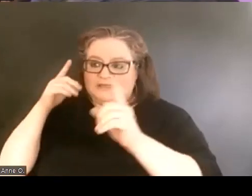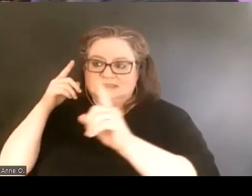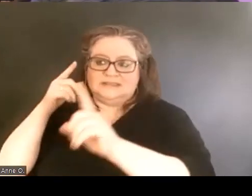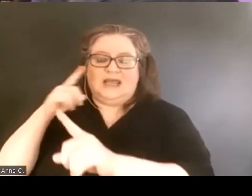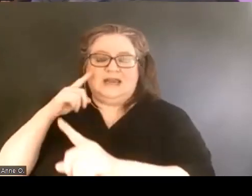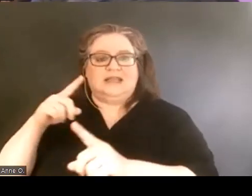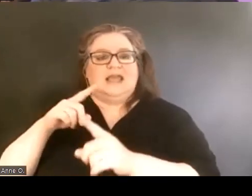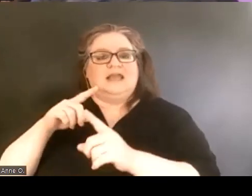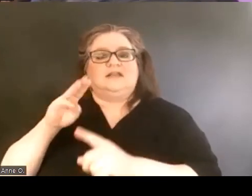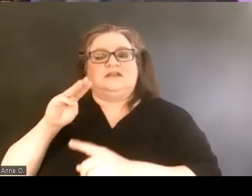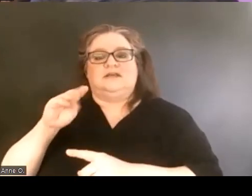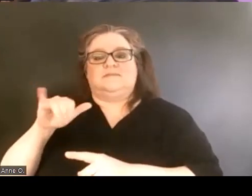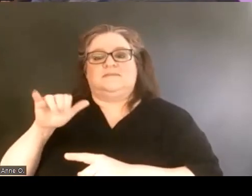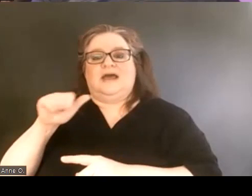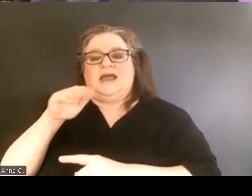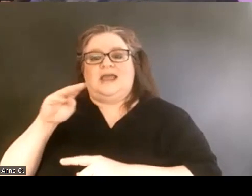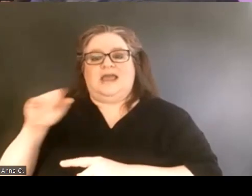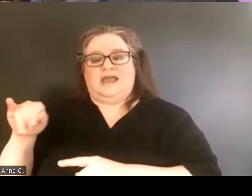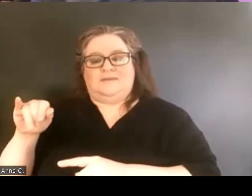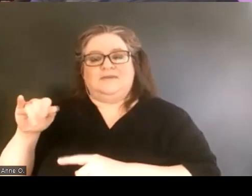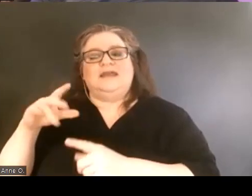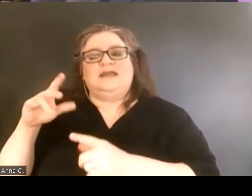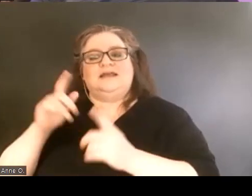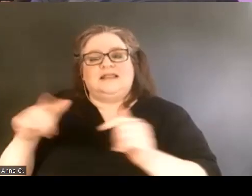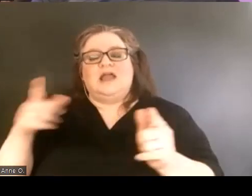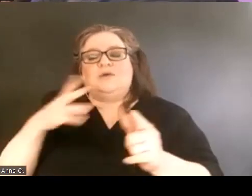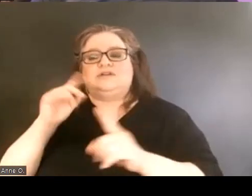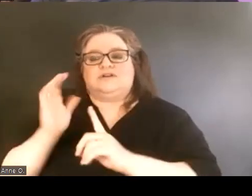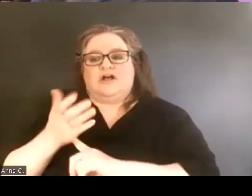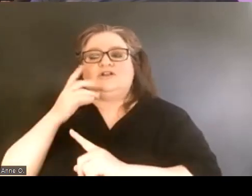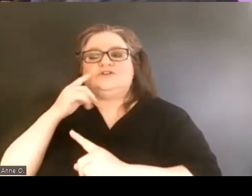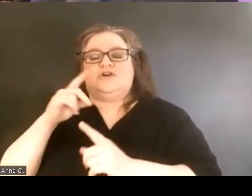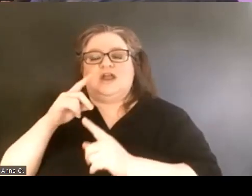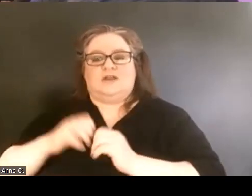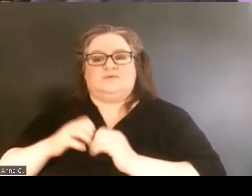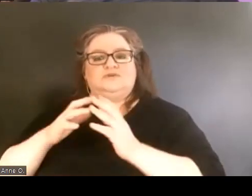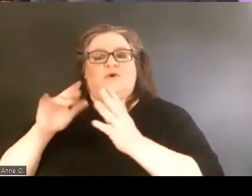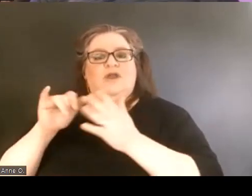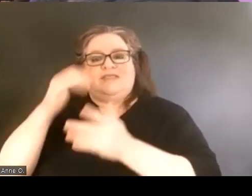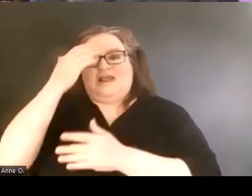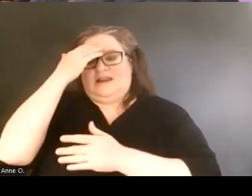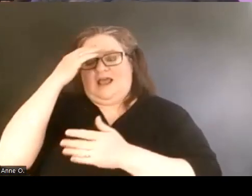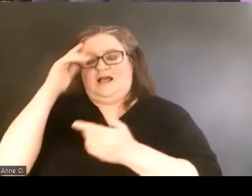language and culture and to restoring that knowledge to the Myaamia people.